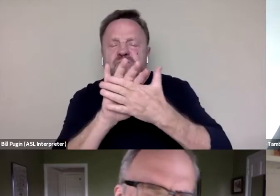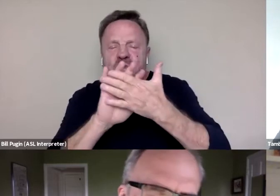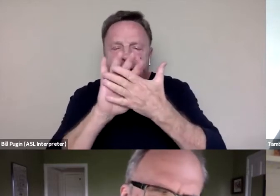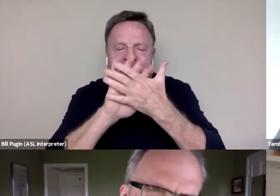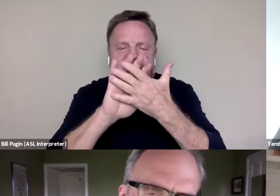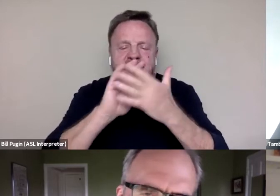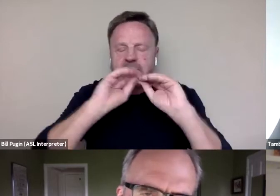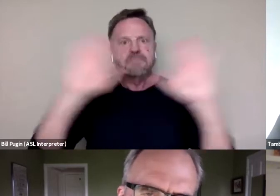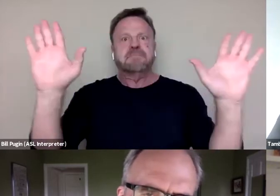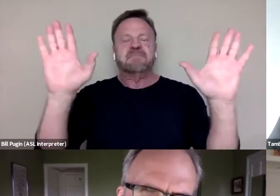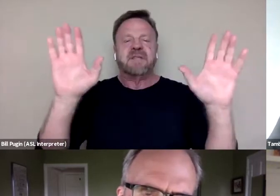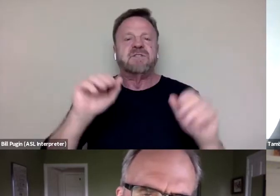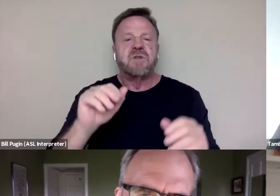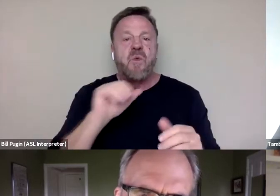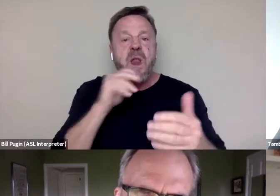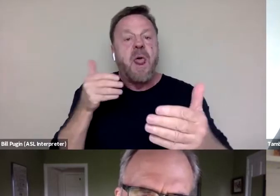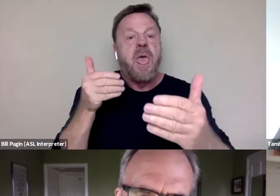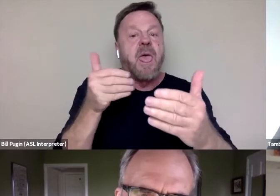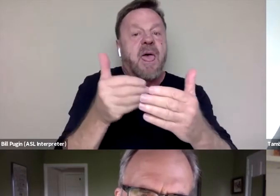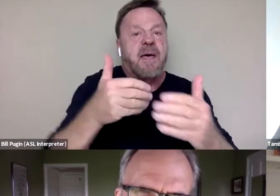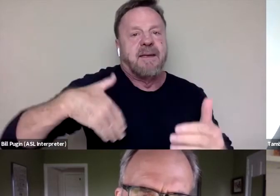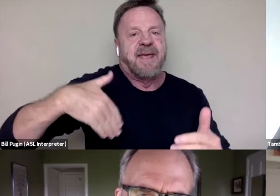And so I don't think there's been a lot of impact